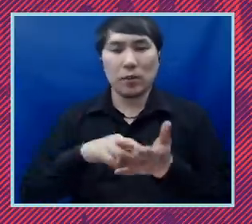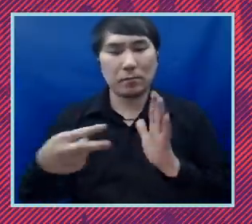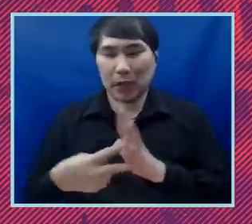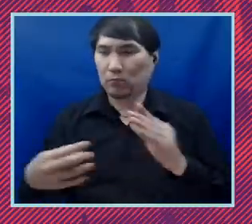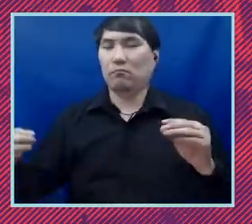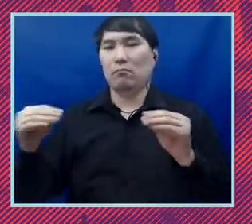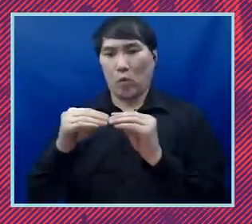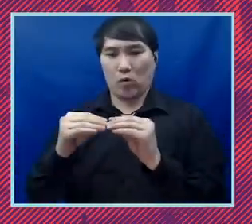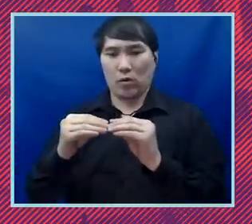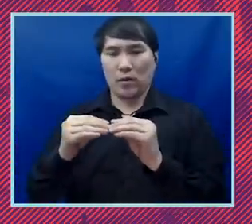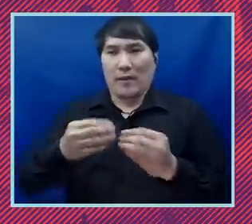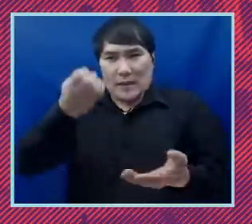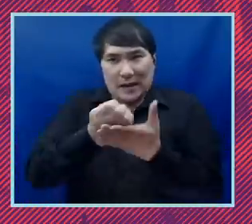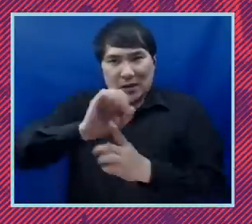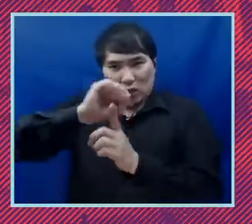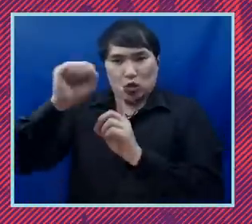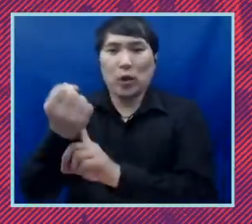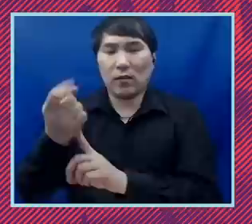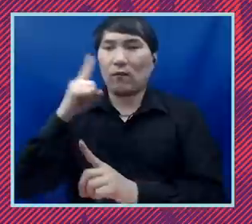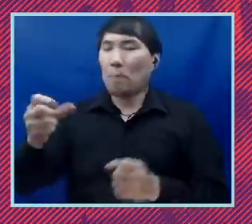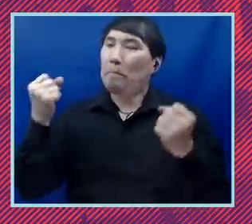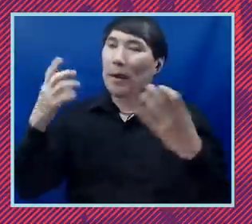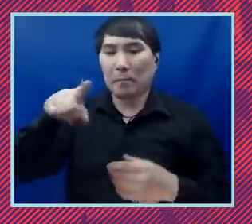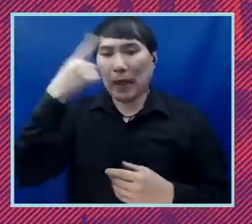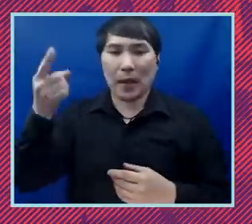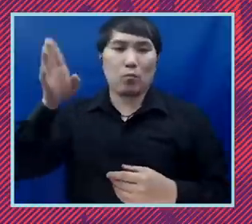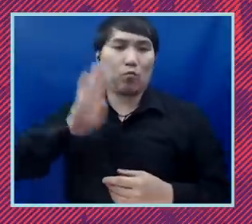the economic conditions of many Black and brown and communities of color.